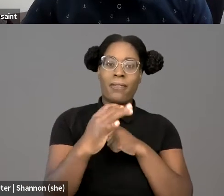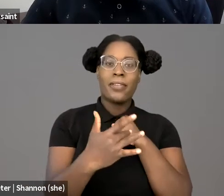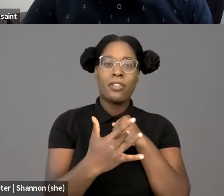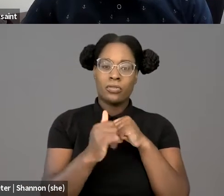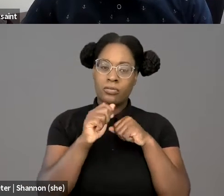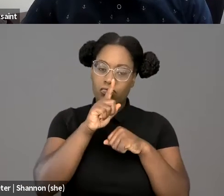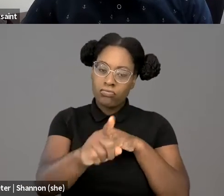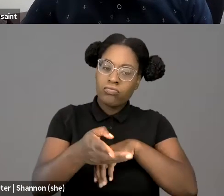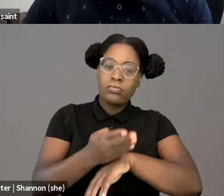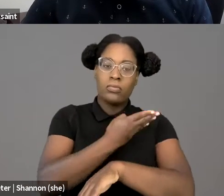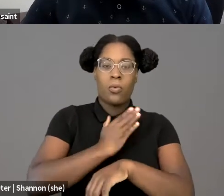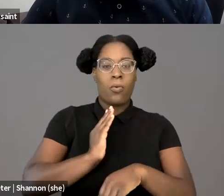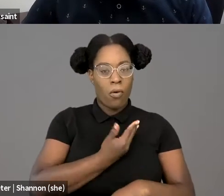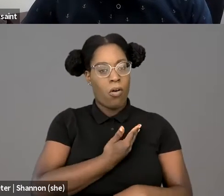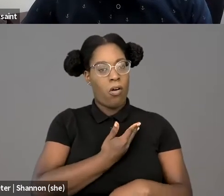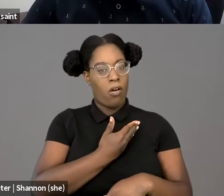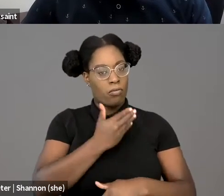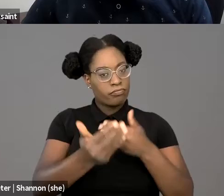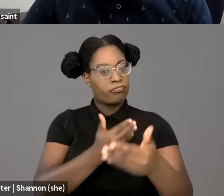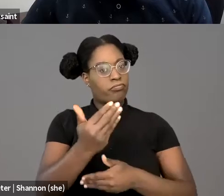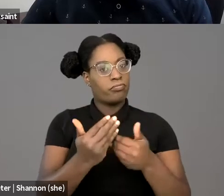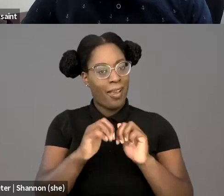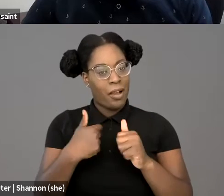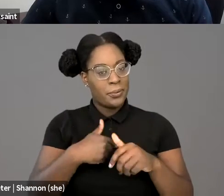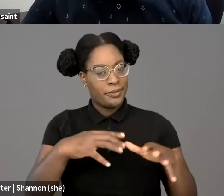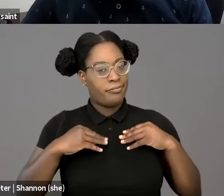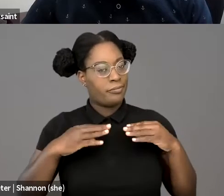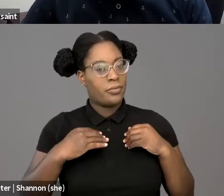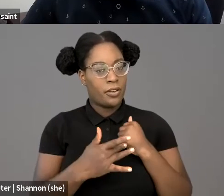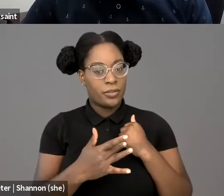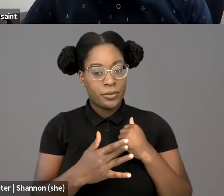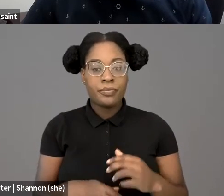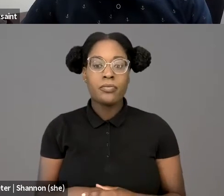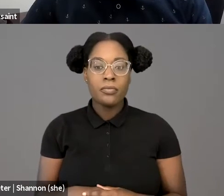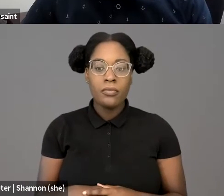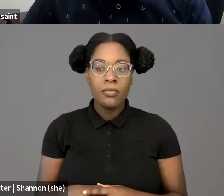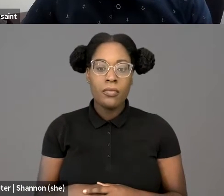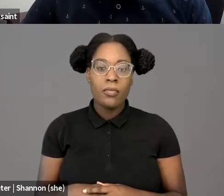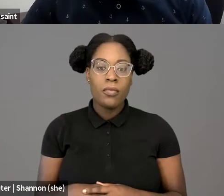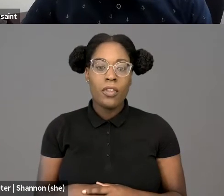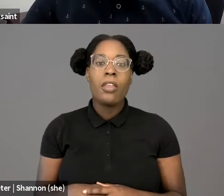that disrupt hierarchies along lines of race and gender, and they can certainly help de-racialize policing,